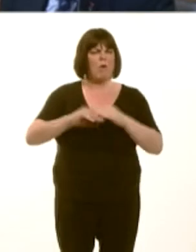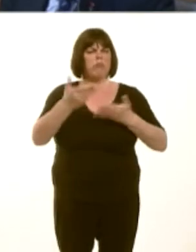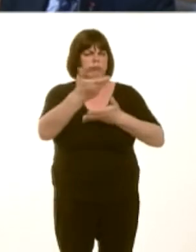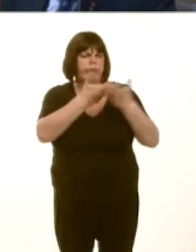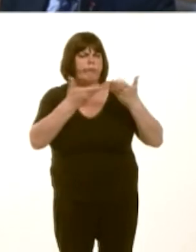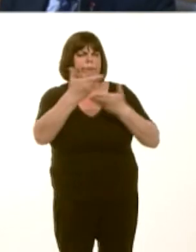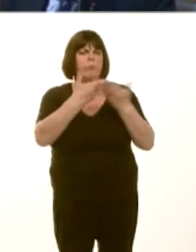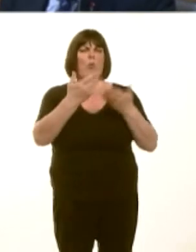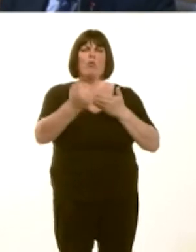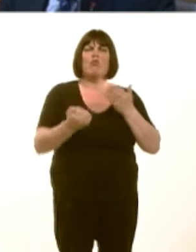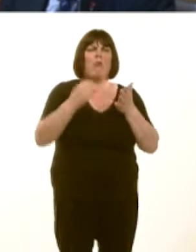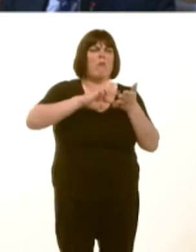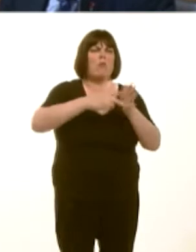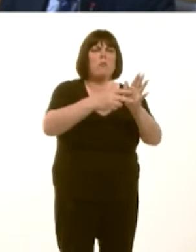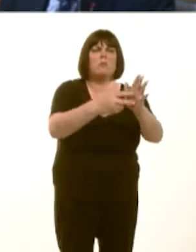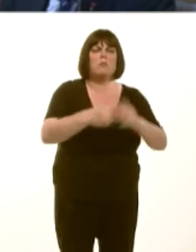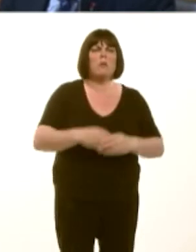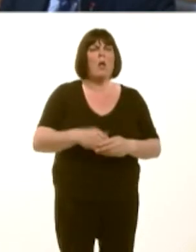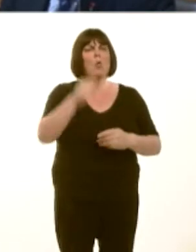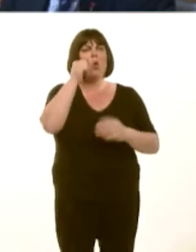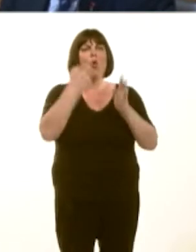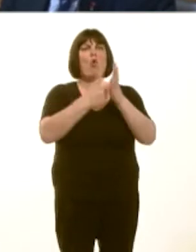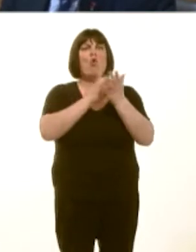For example, one of the issues that has to be resolved on the Rhymney Valley line is